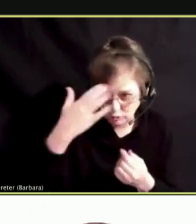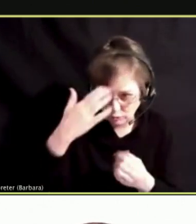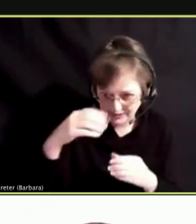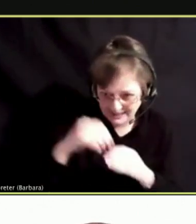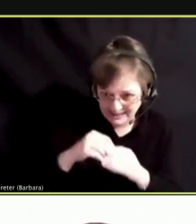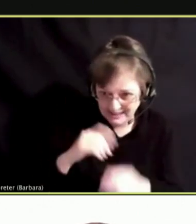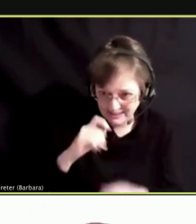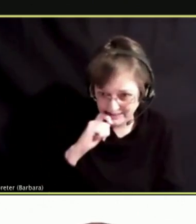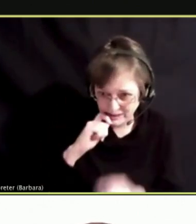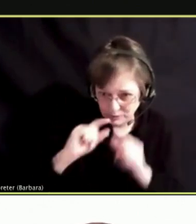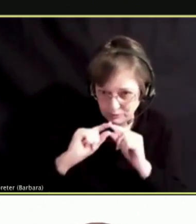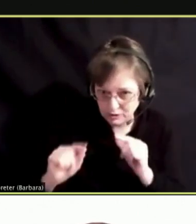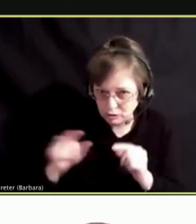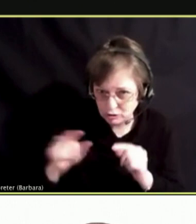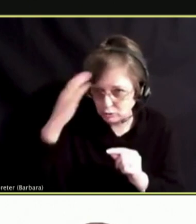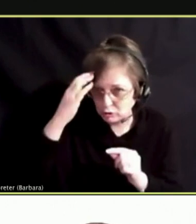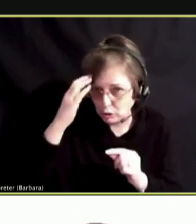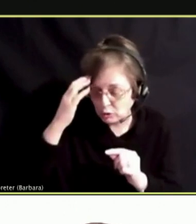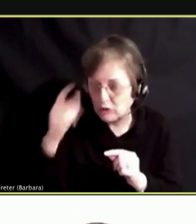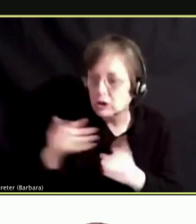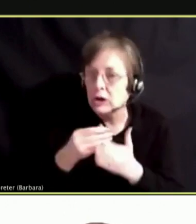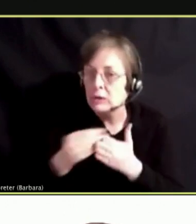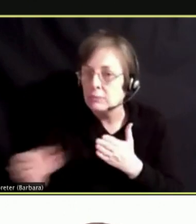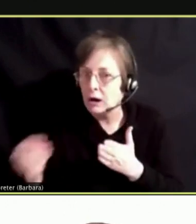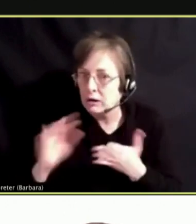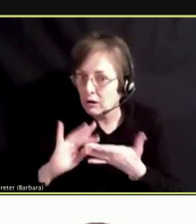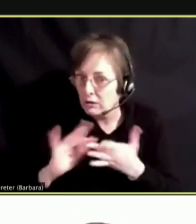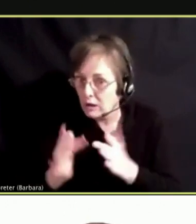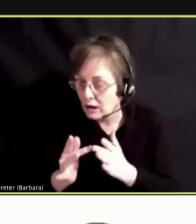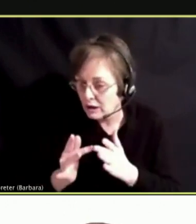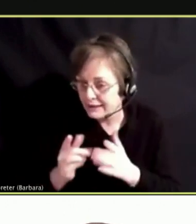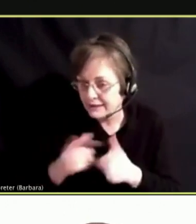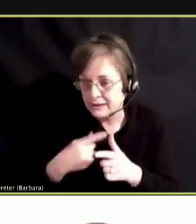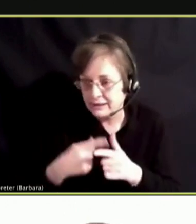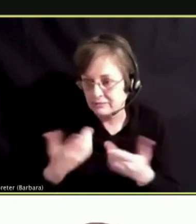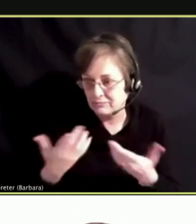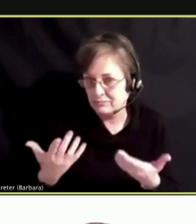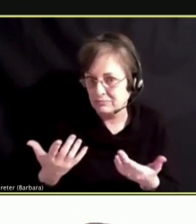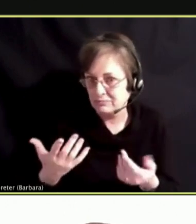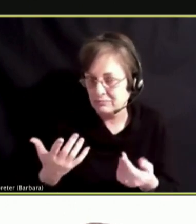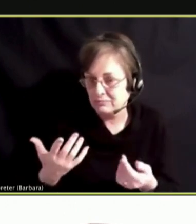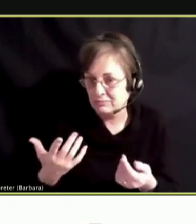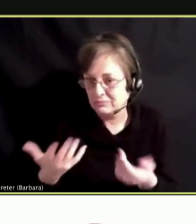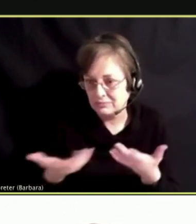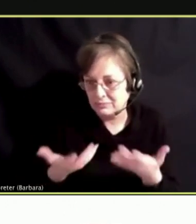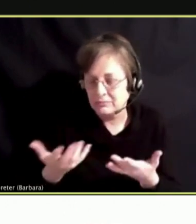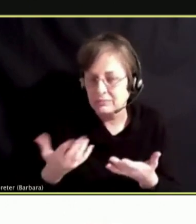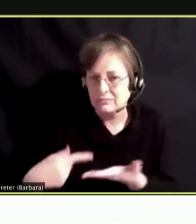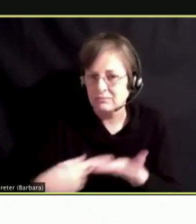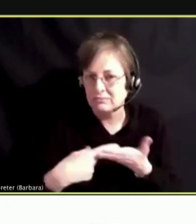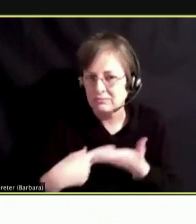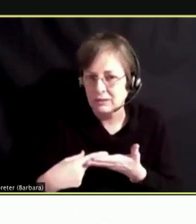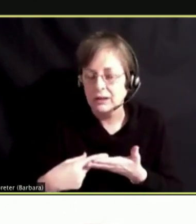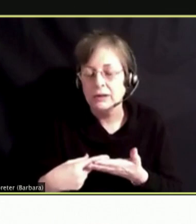IS IN THAT? YOU ABOUT THAT OFF-LINE AND SO LIKE I SAID IT REALLY DOES HIT HOME.